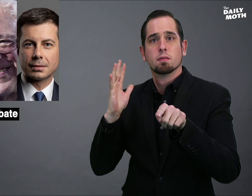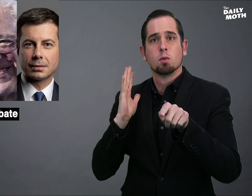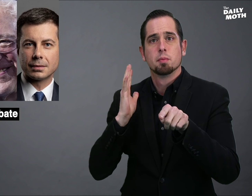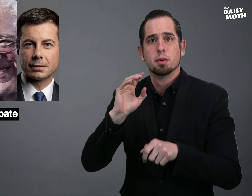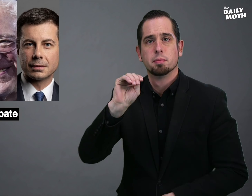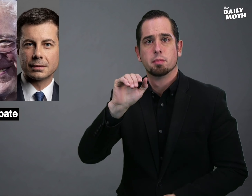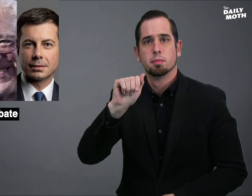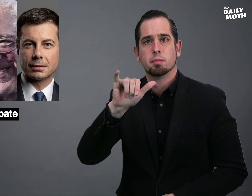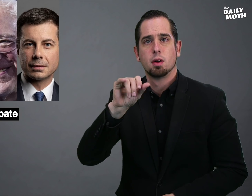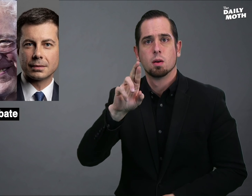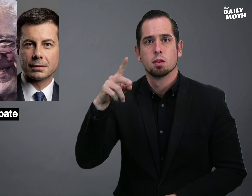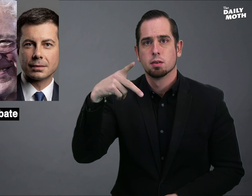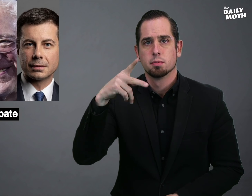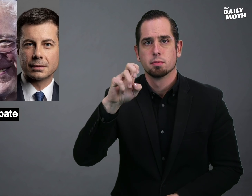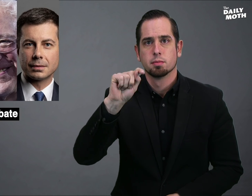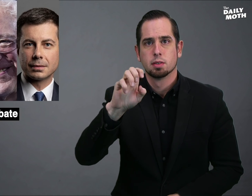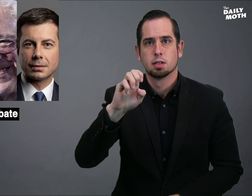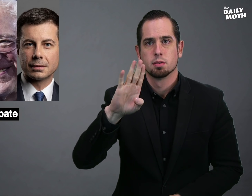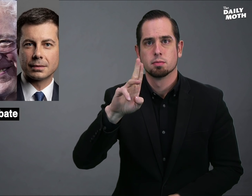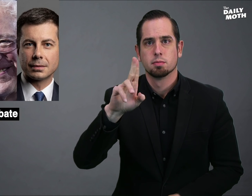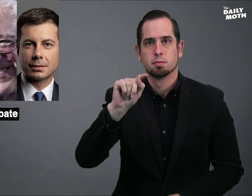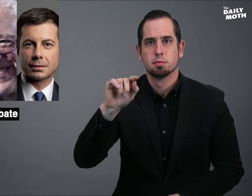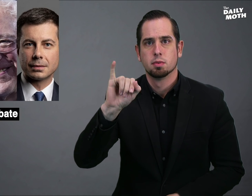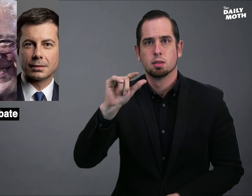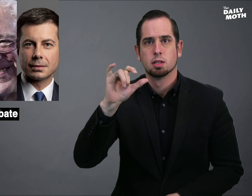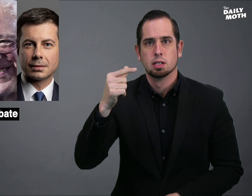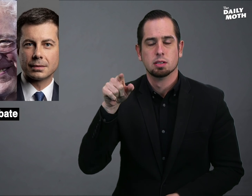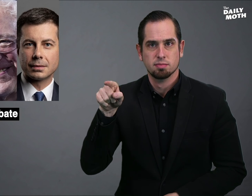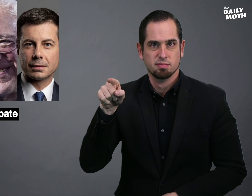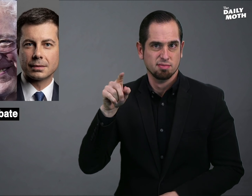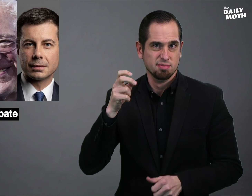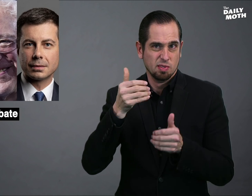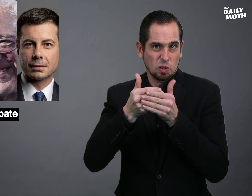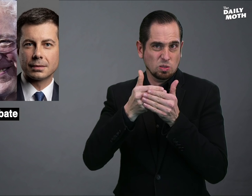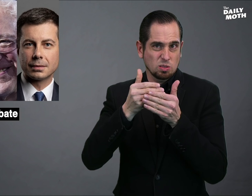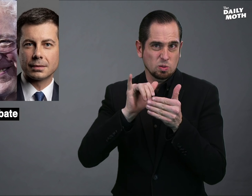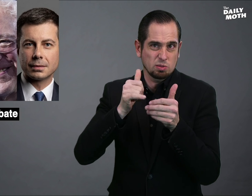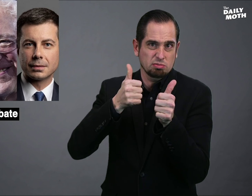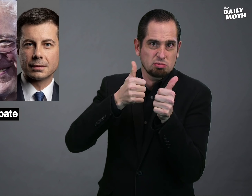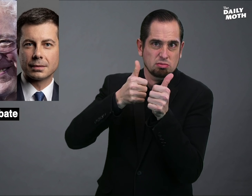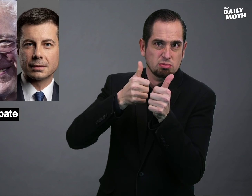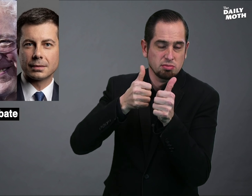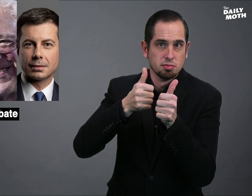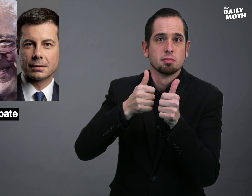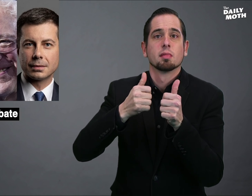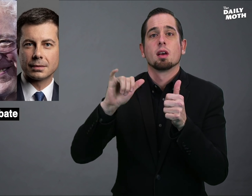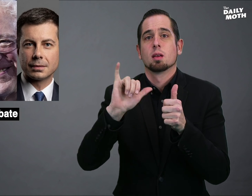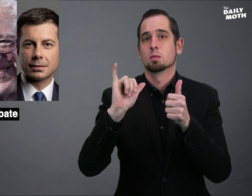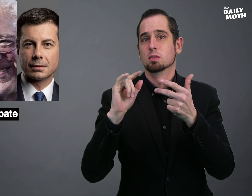with former mayor Pete Buttigieg not far behind -